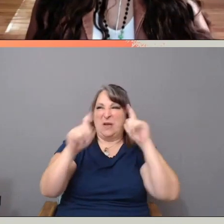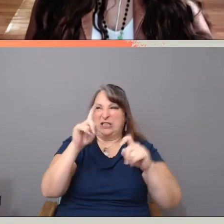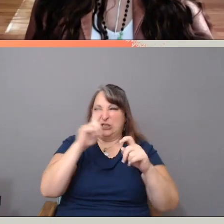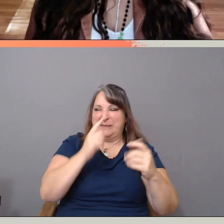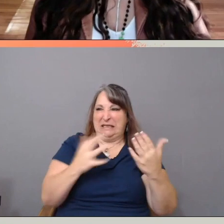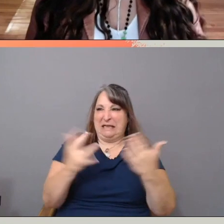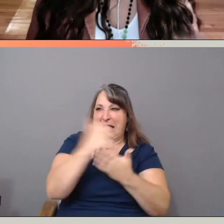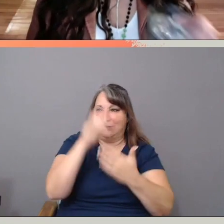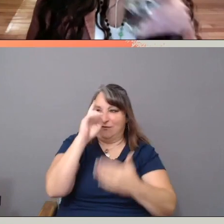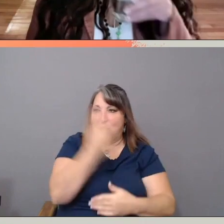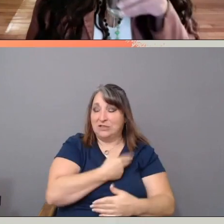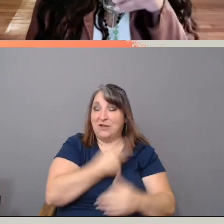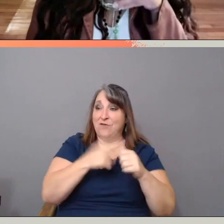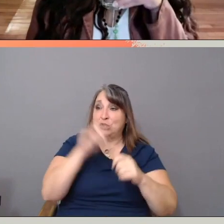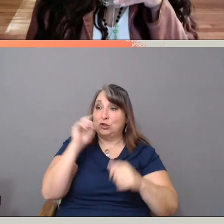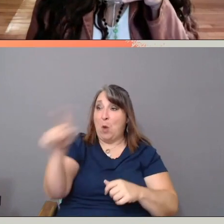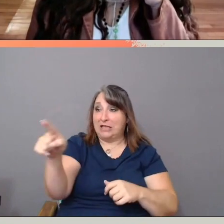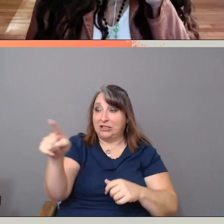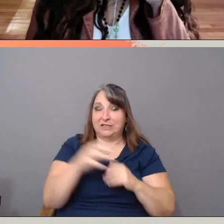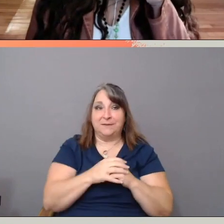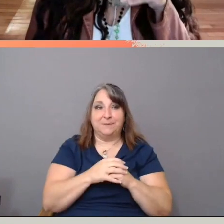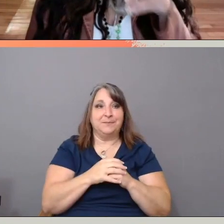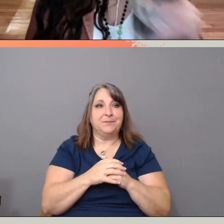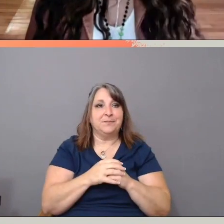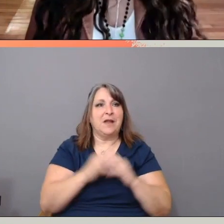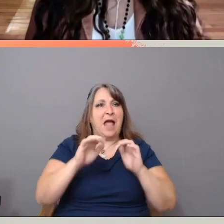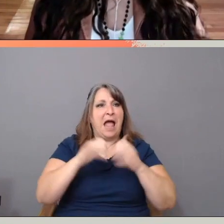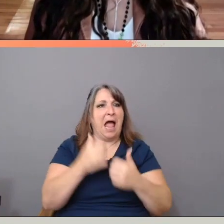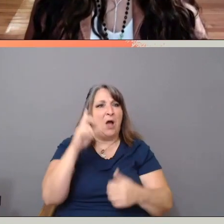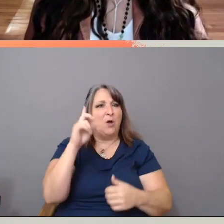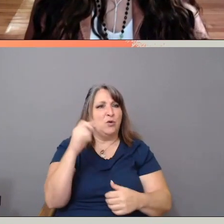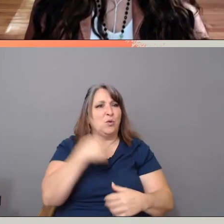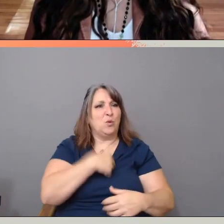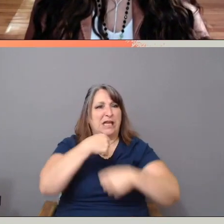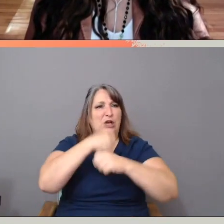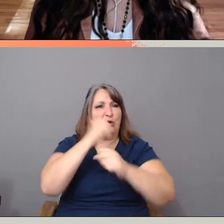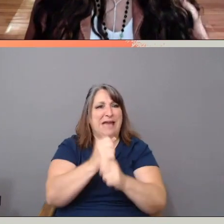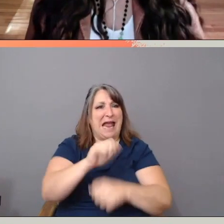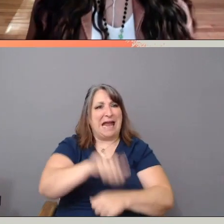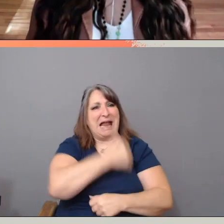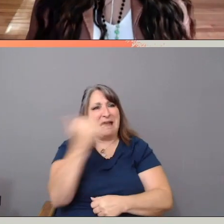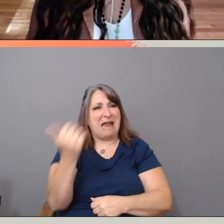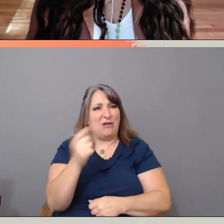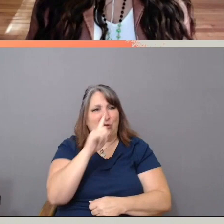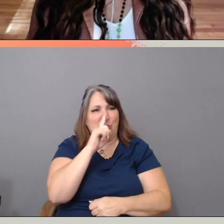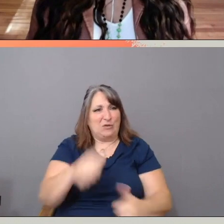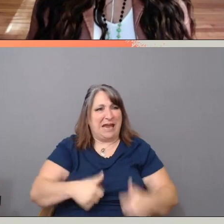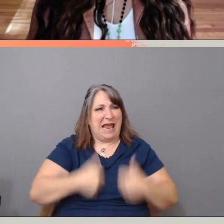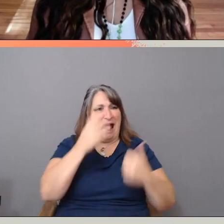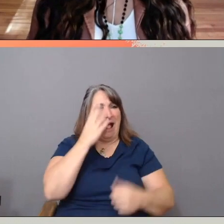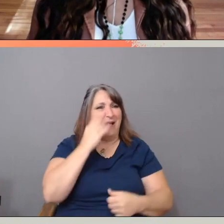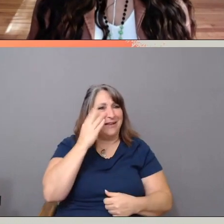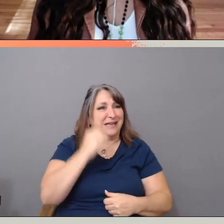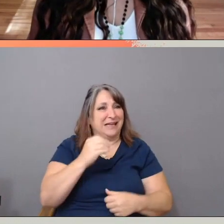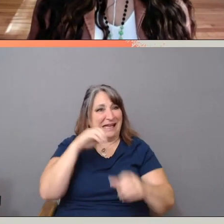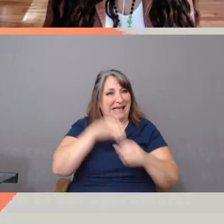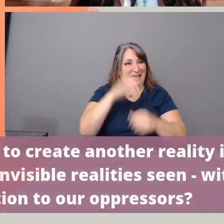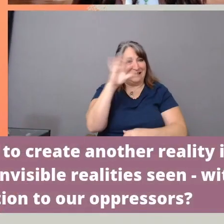The first question is, is how do we create another reality in documentary? How do we make our invisible reality